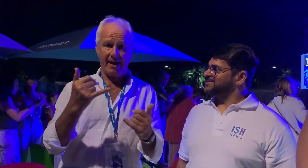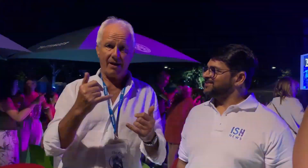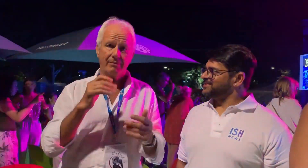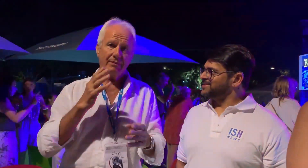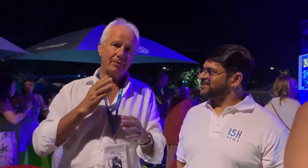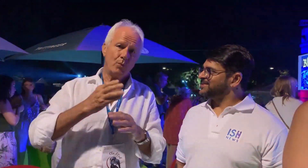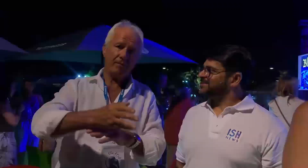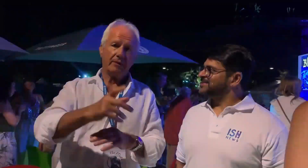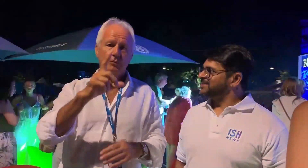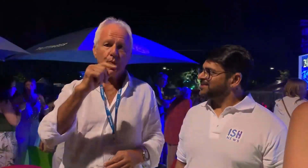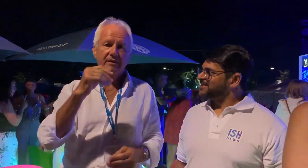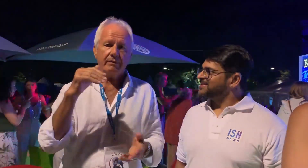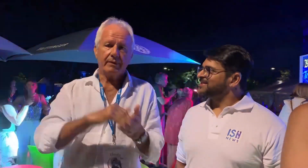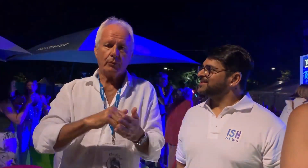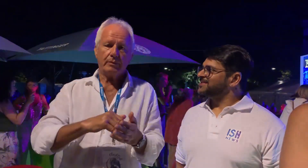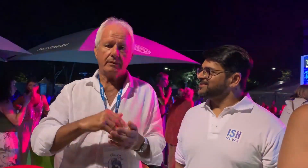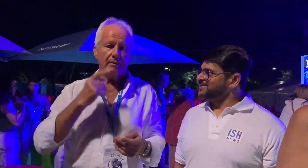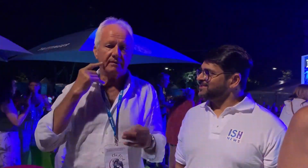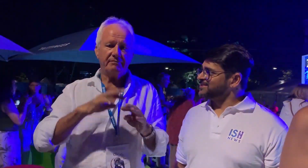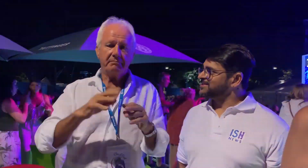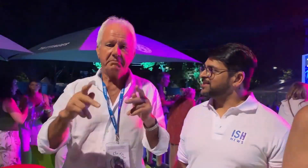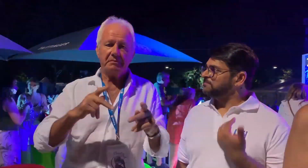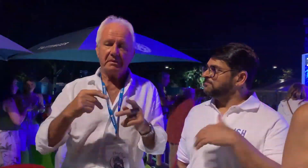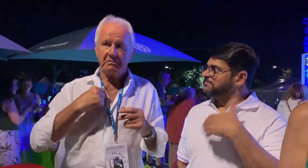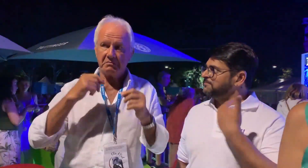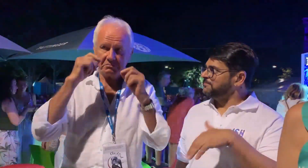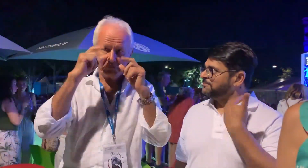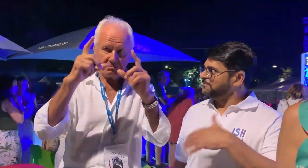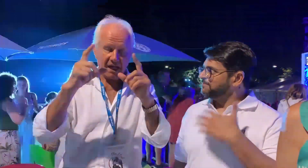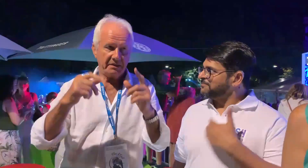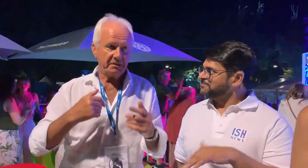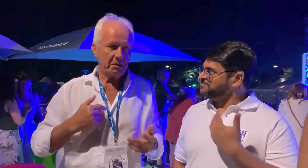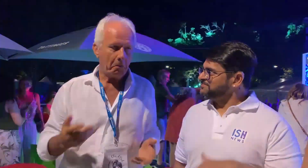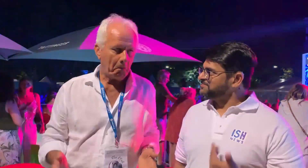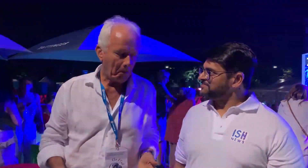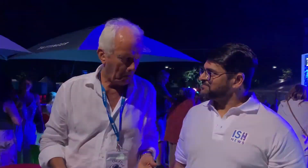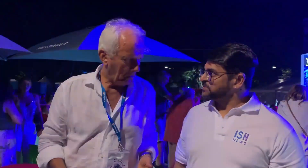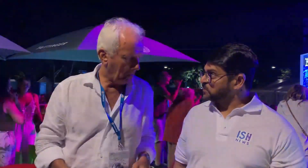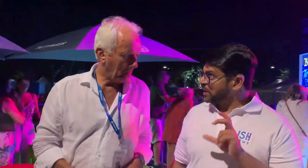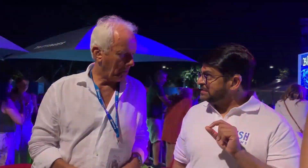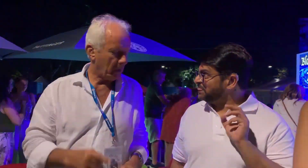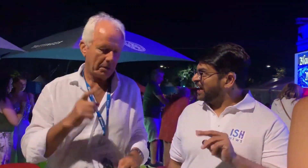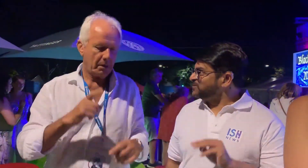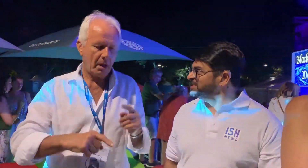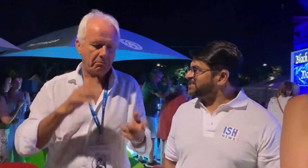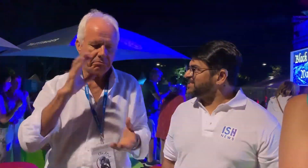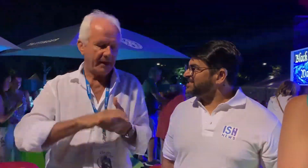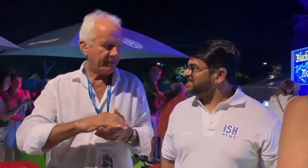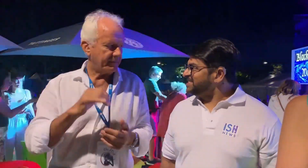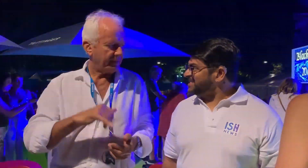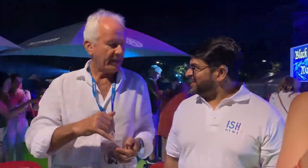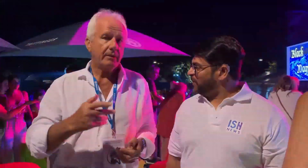Now there are over 20,000 Deaf people here. I am surprised! I can't believe it!